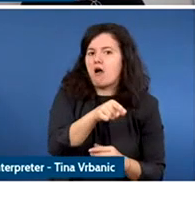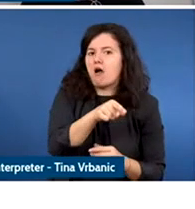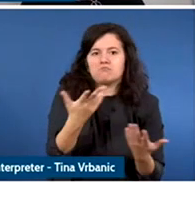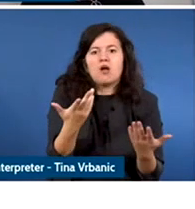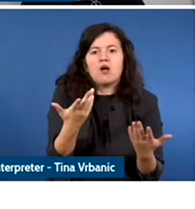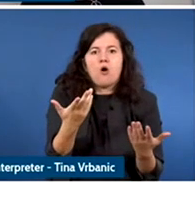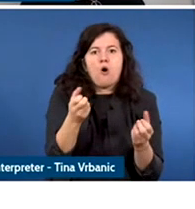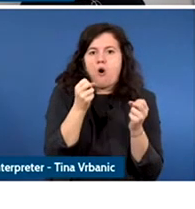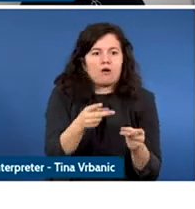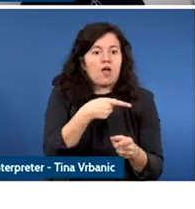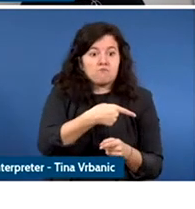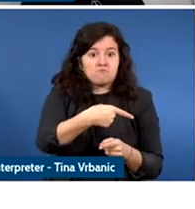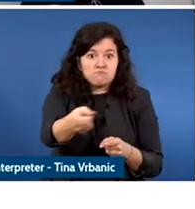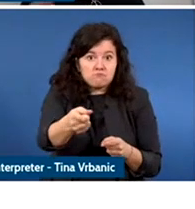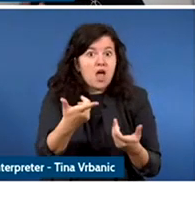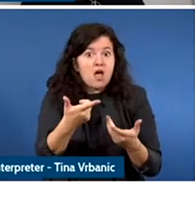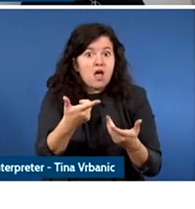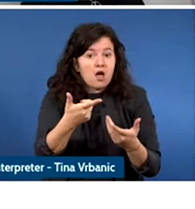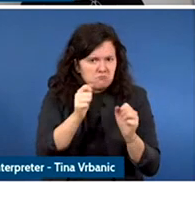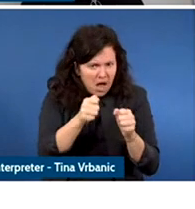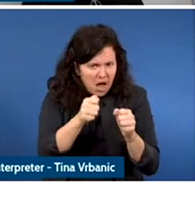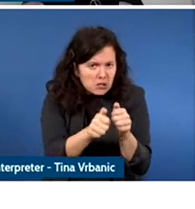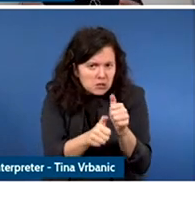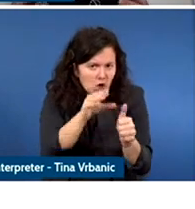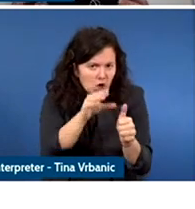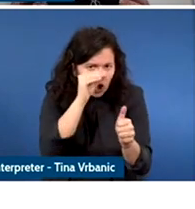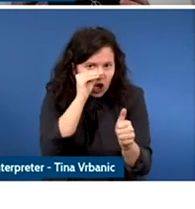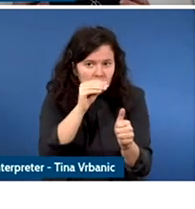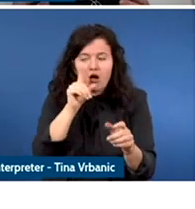But it's an opportunity that needs a lot of work.